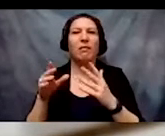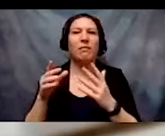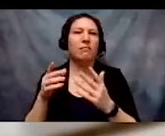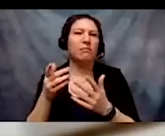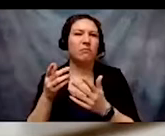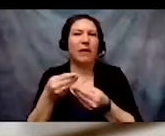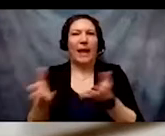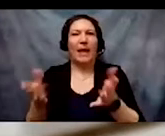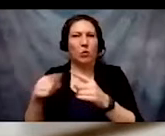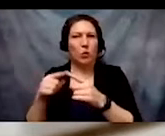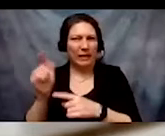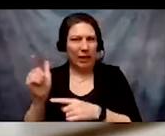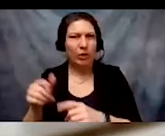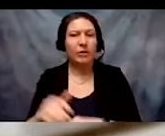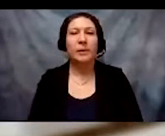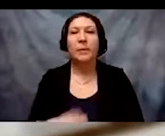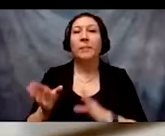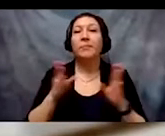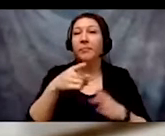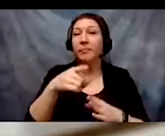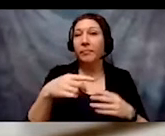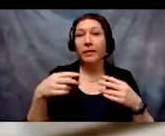On this slide we show Lydia X.Z. Brown,